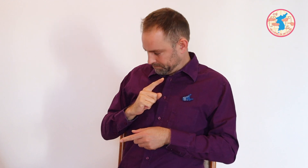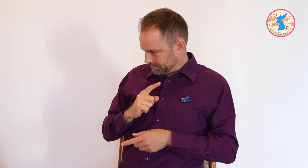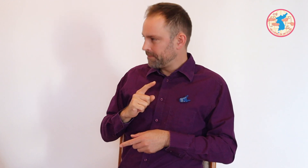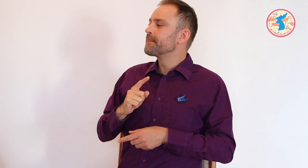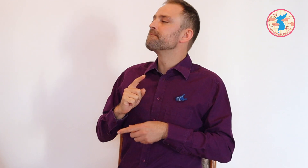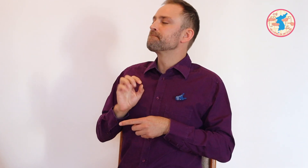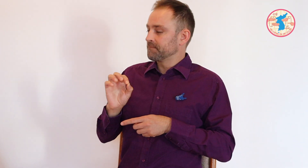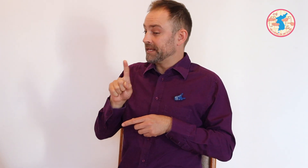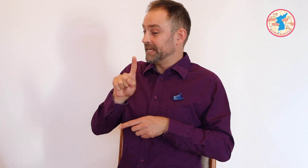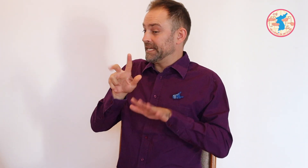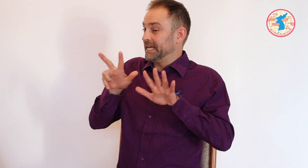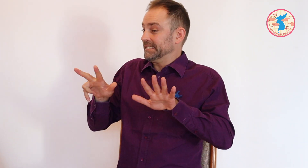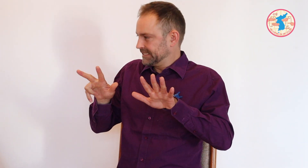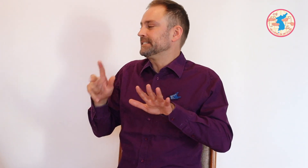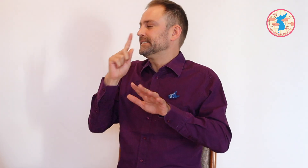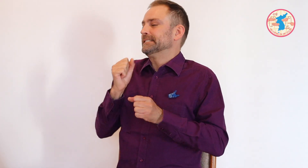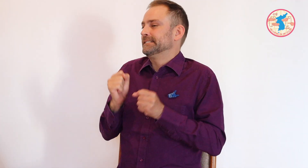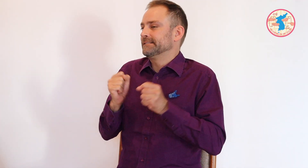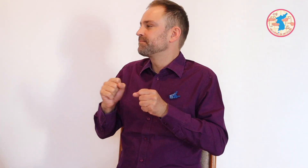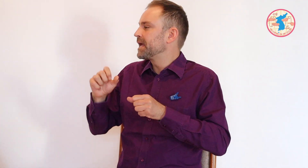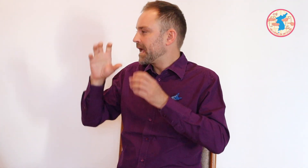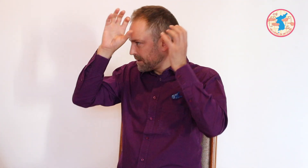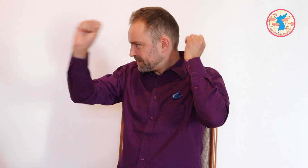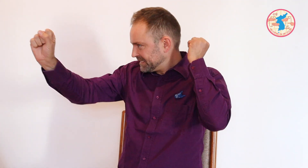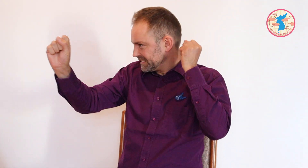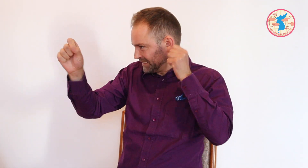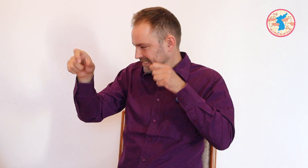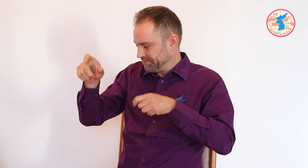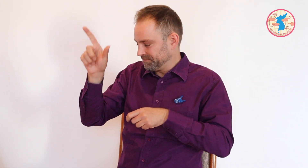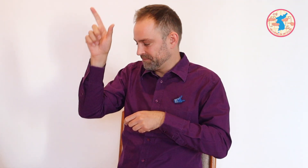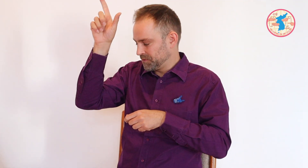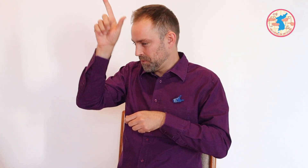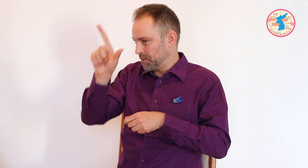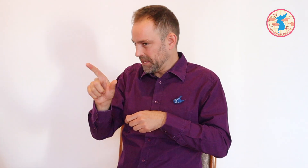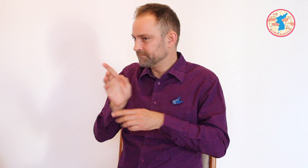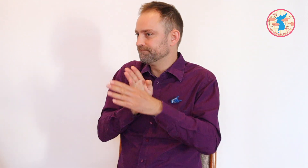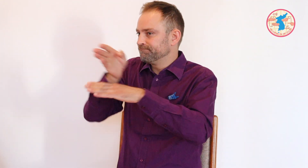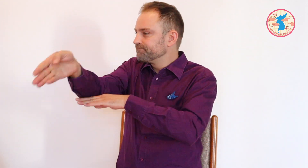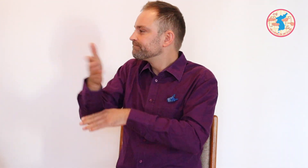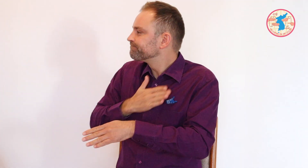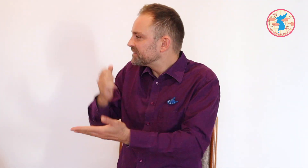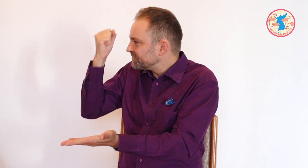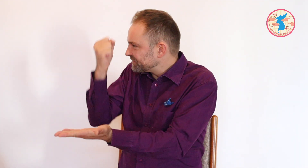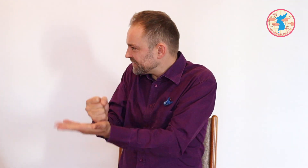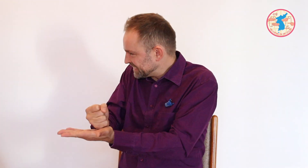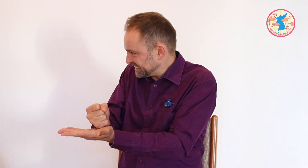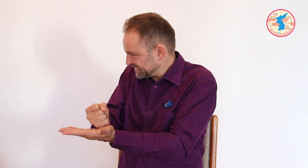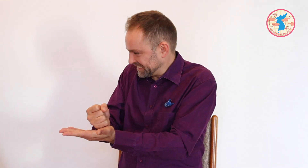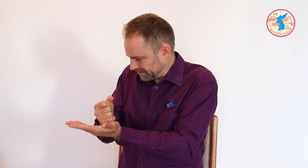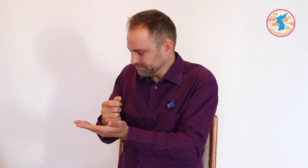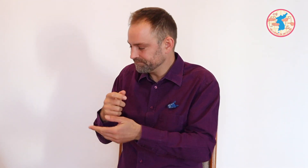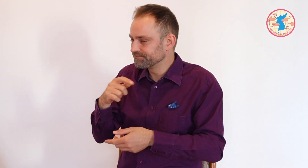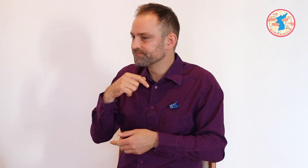Once I turned 18, I went straight to the DPRK Embassy to apply for a travel visa.